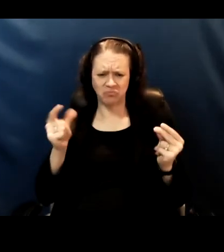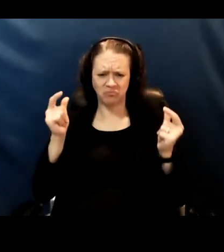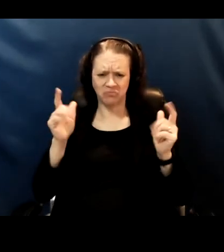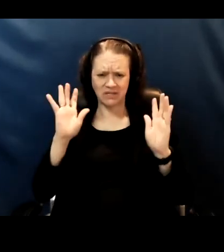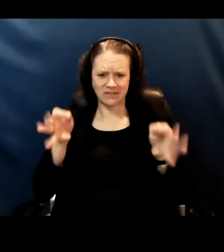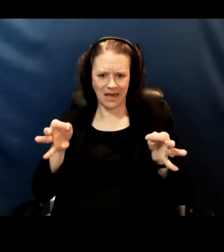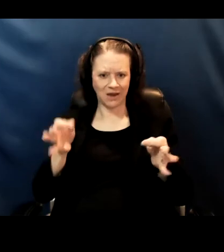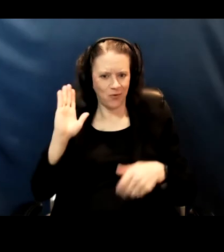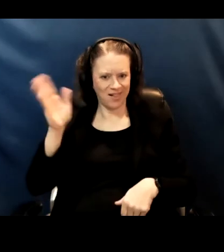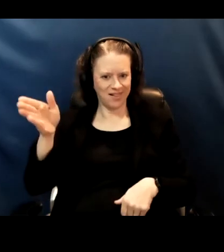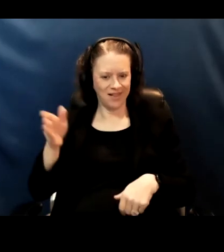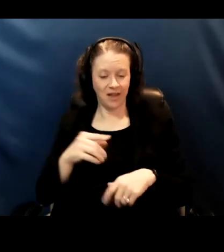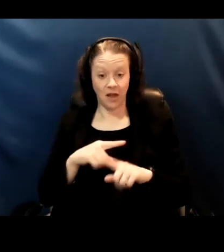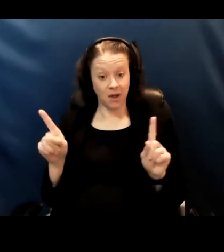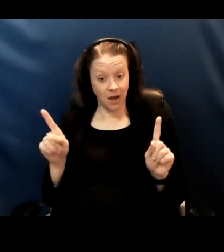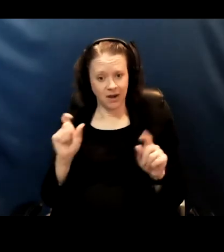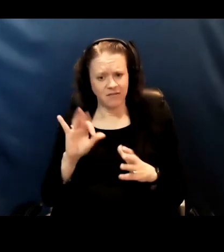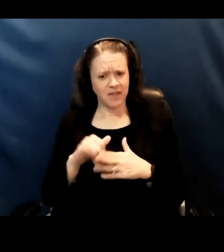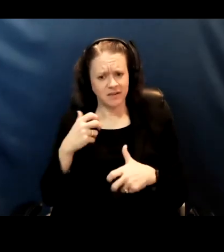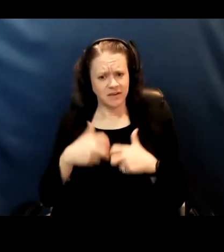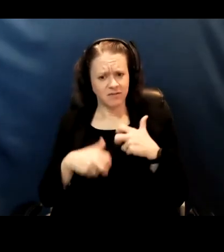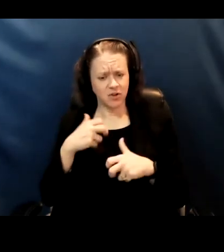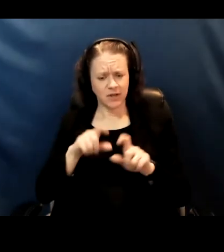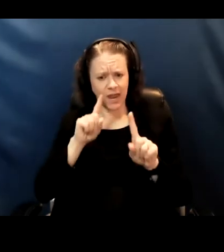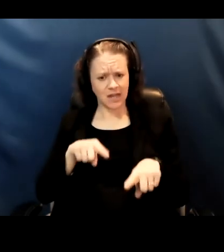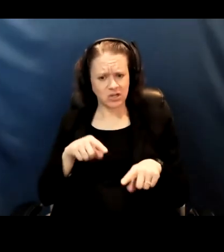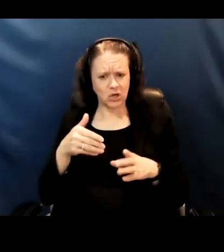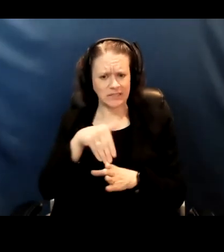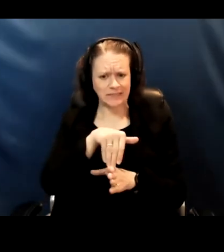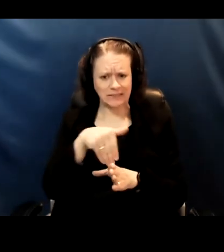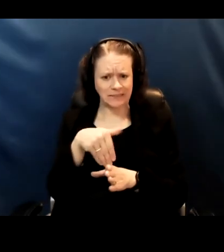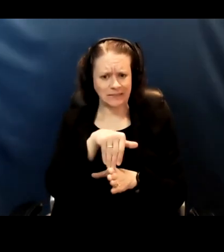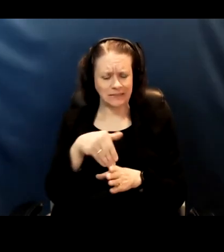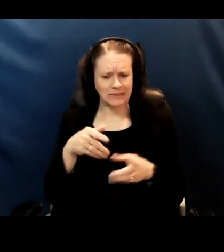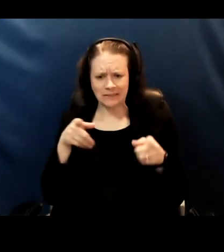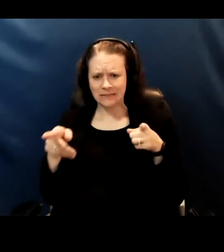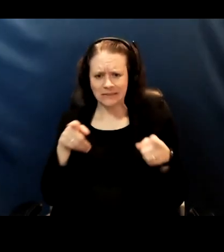If it's a difficult answer where you could go either way then really you can't go wrong